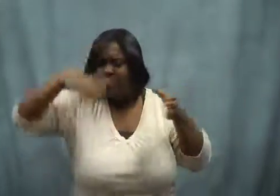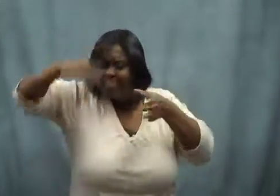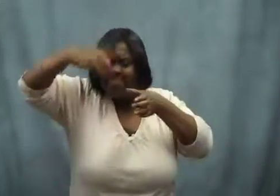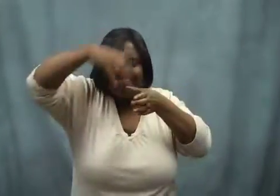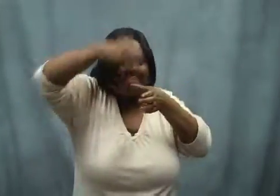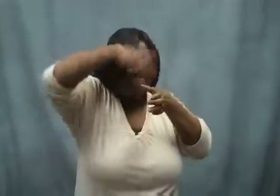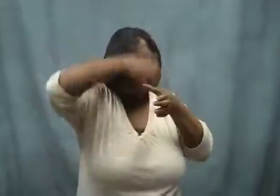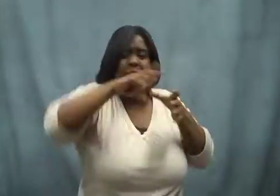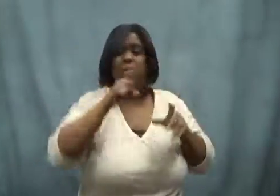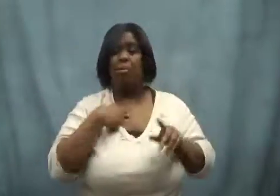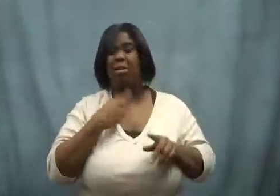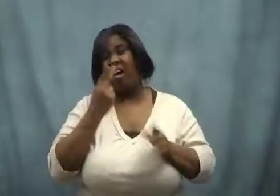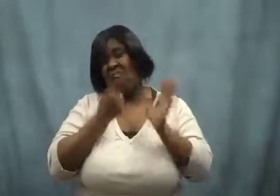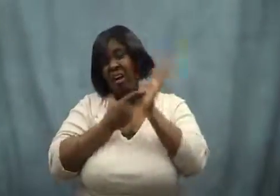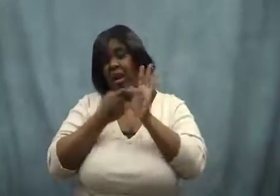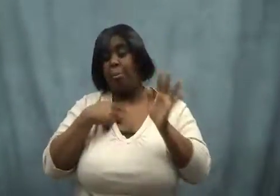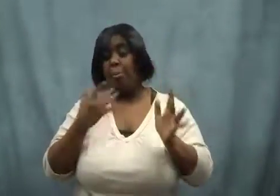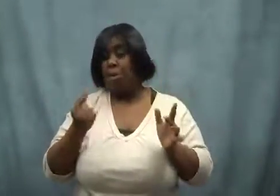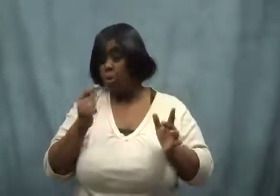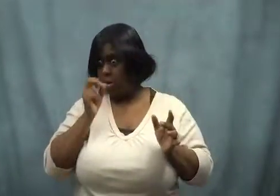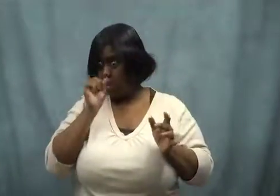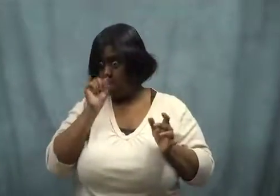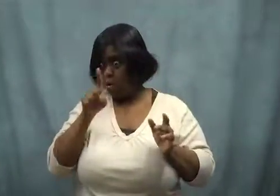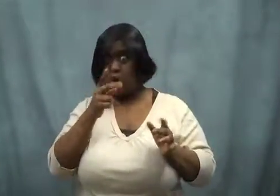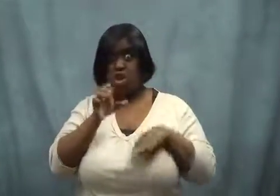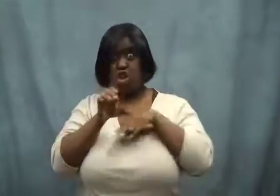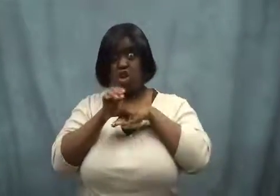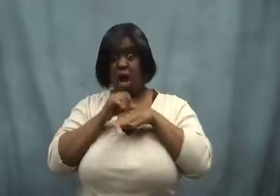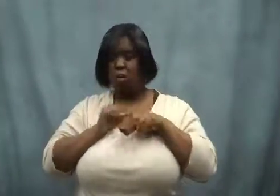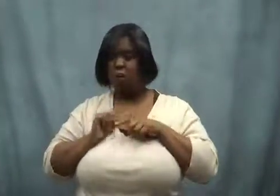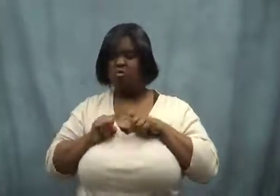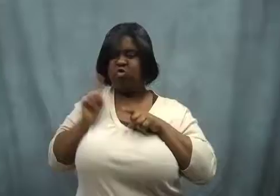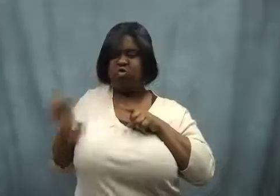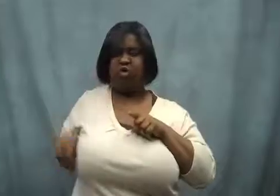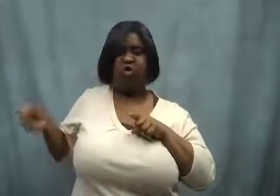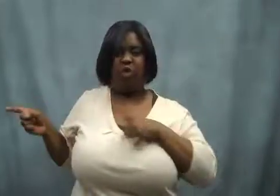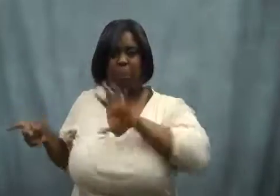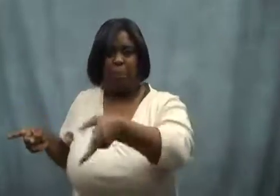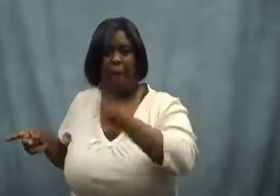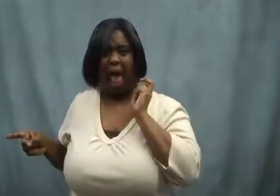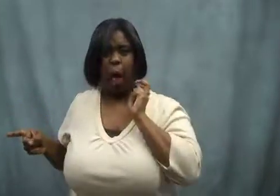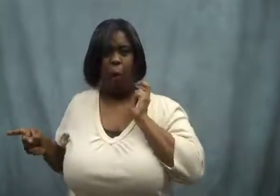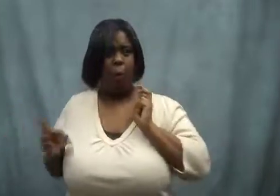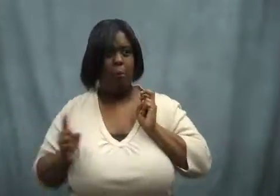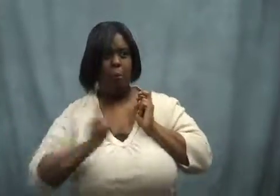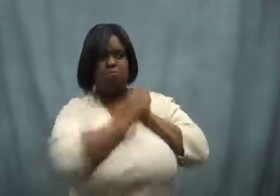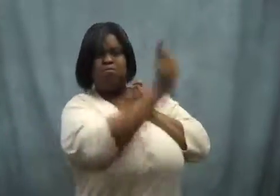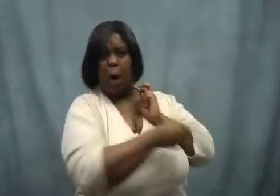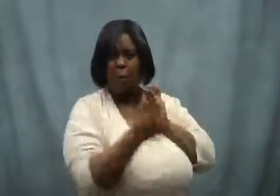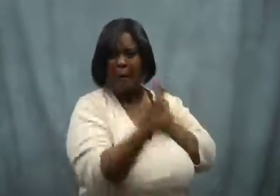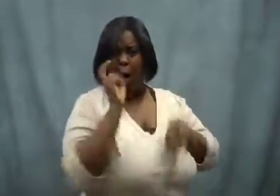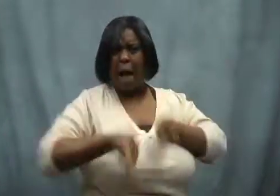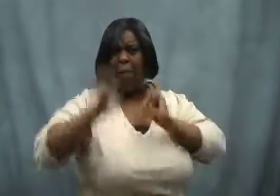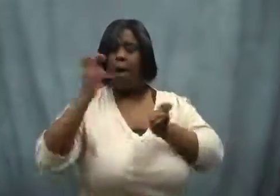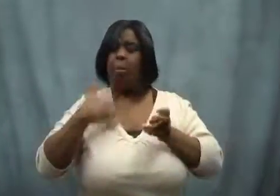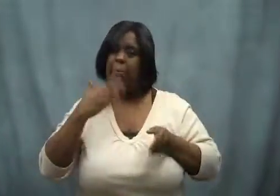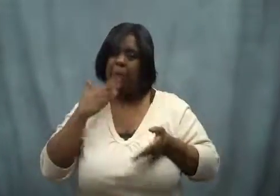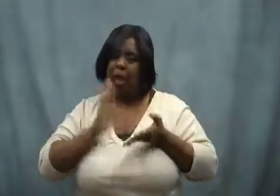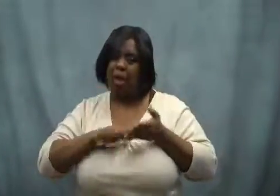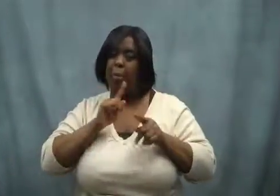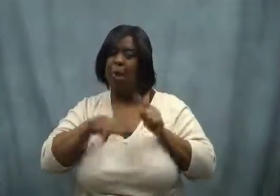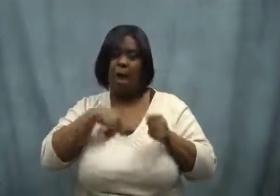We hunted for eggs.